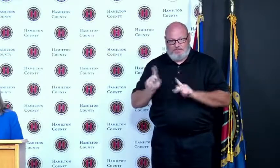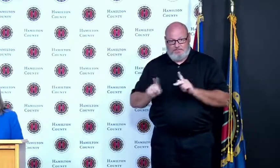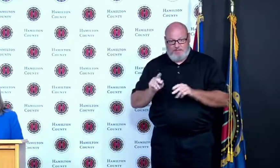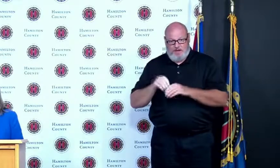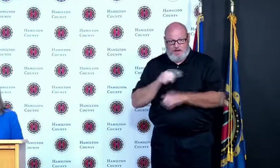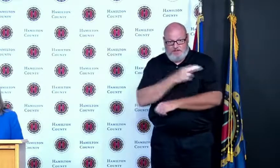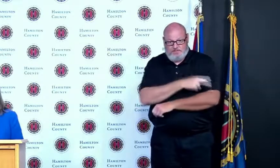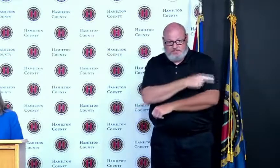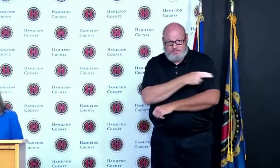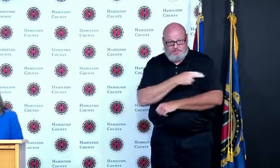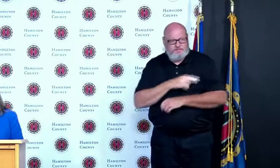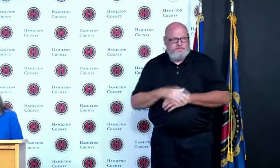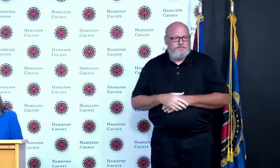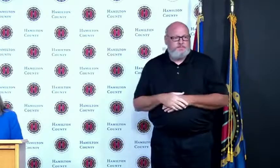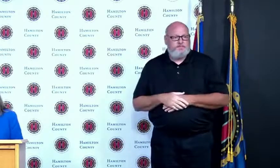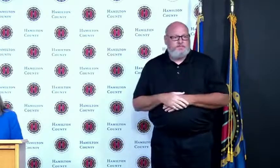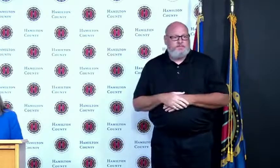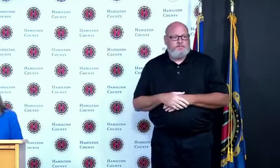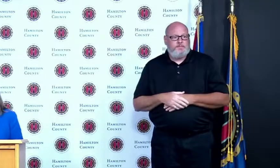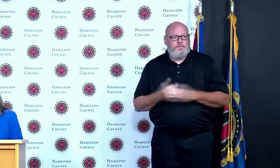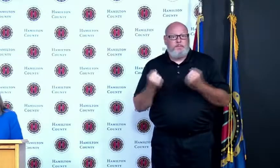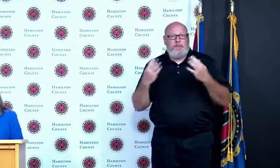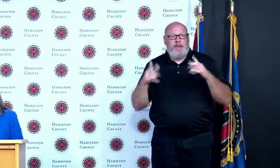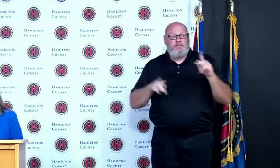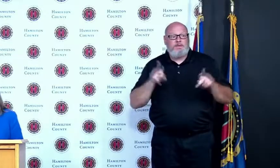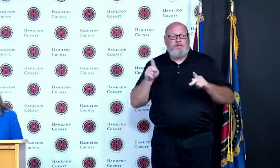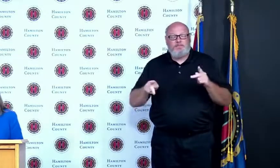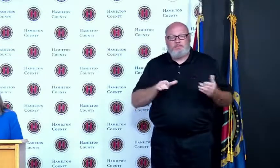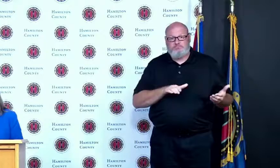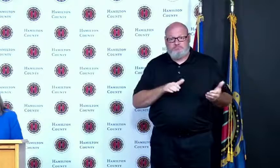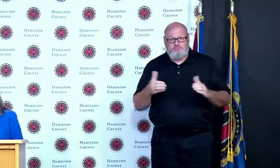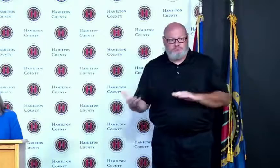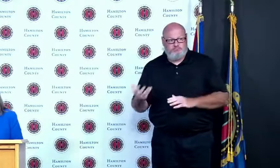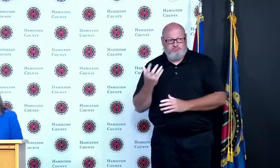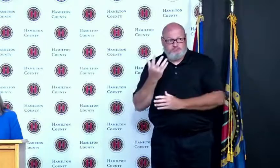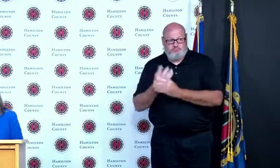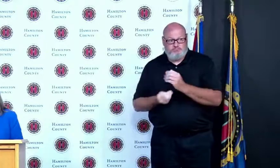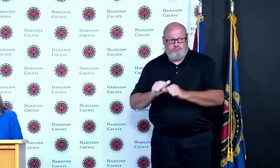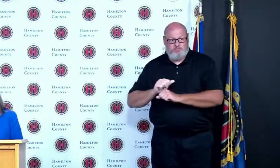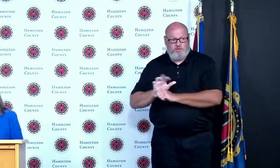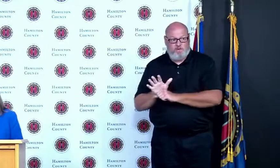have lost in Hamilton County to Covid-19 is 1,228